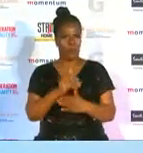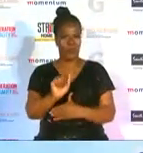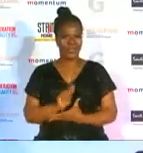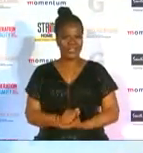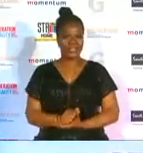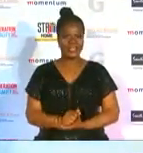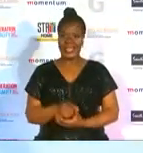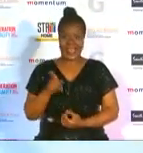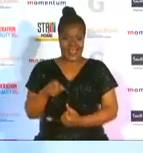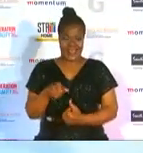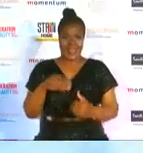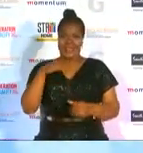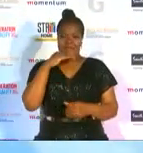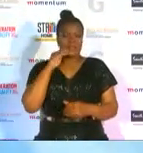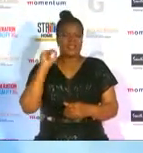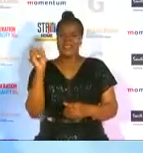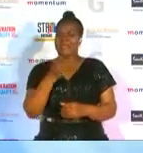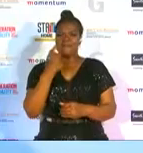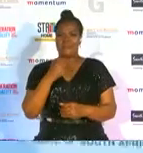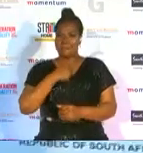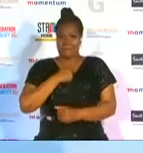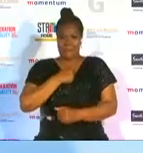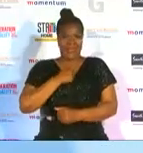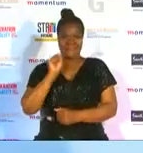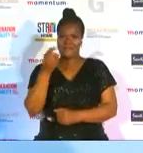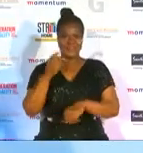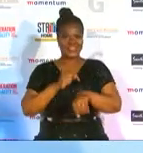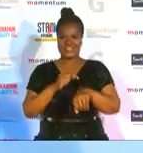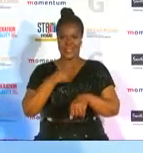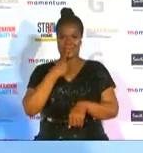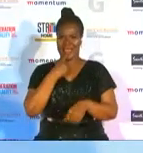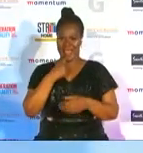everything my first time on the red carpet my first time at these awards